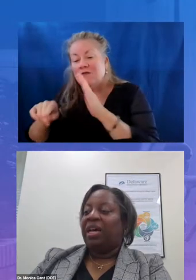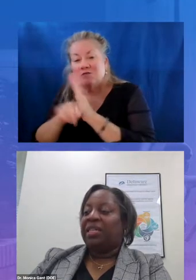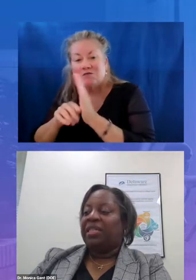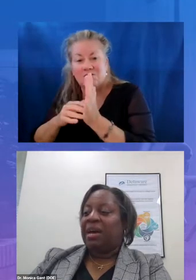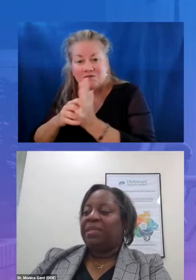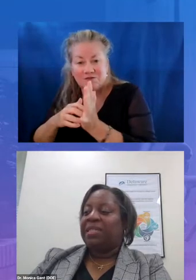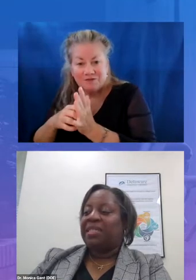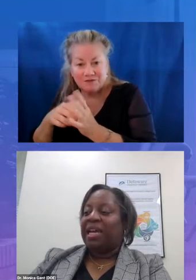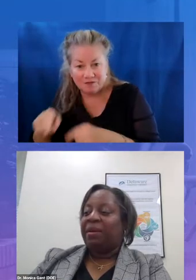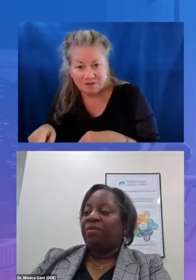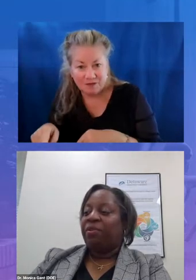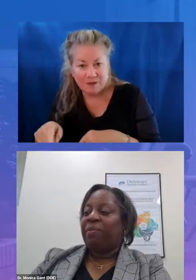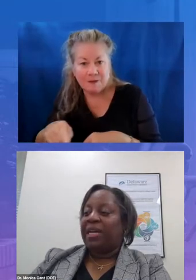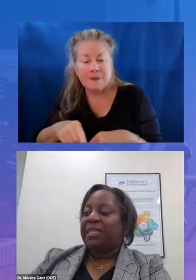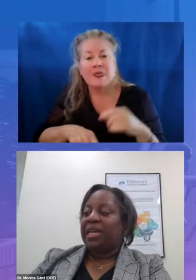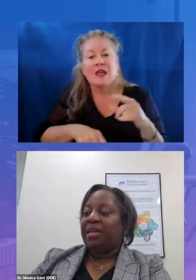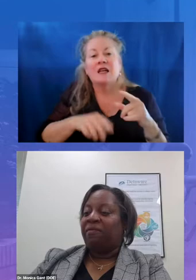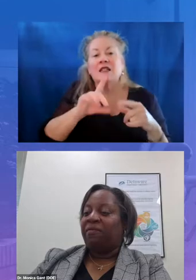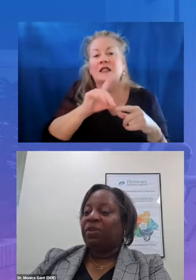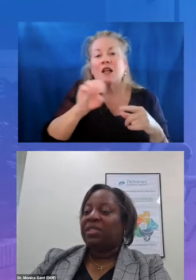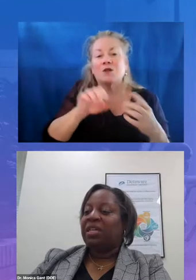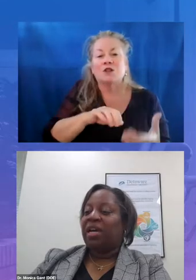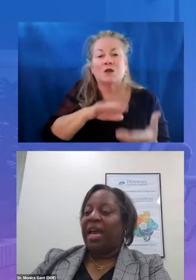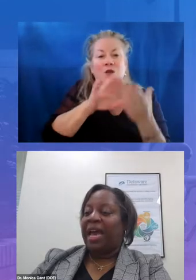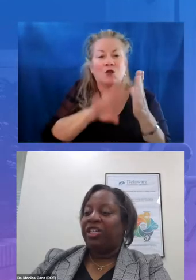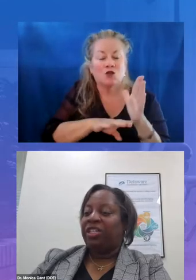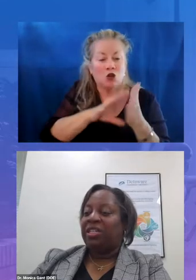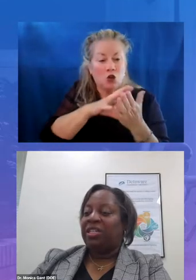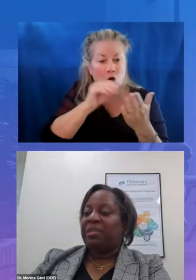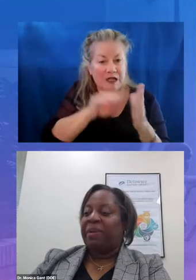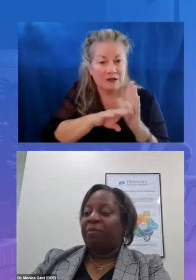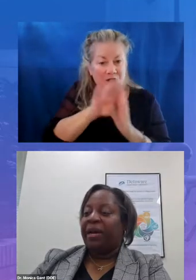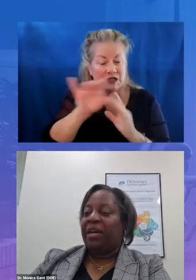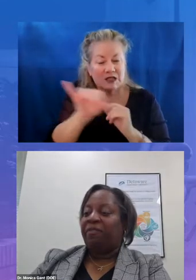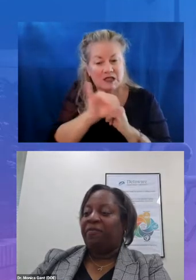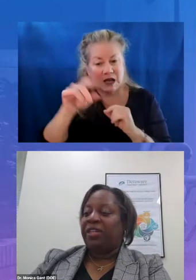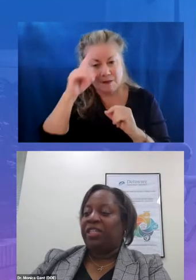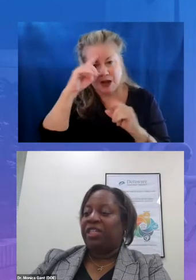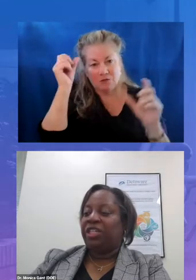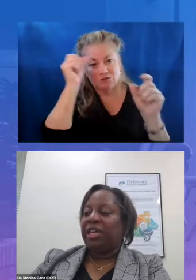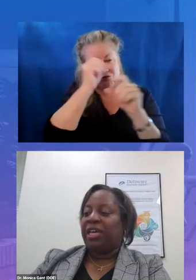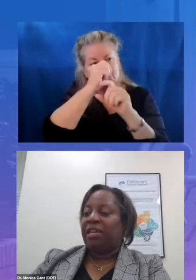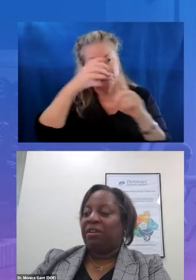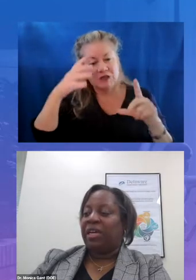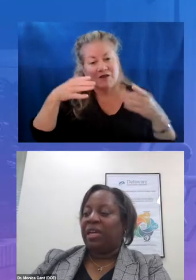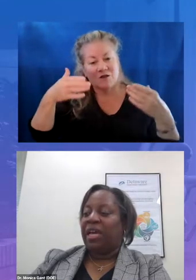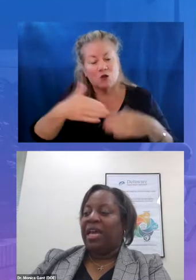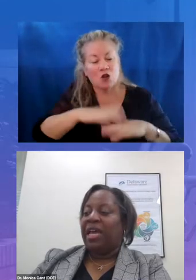adopts the same growth mindset focusing on action inspired by unfinished teaching and learning and